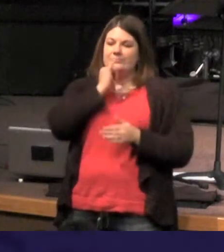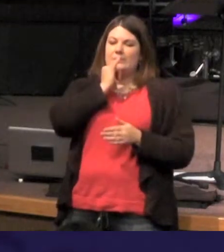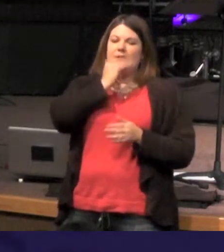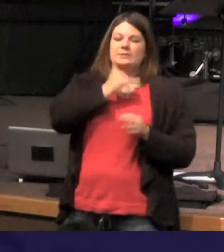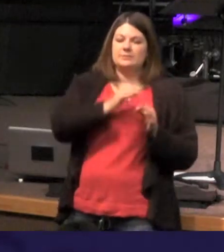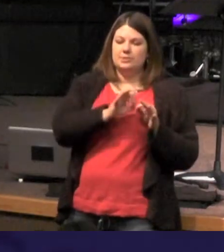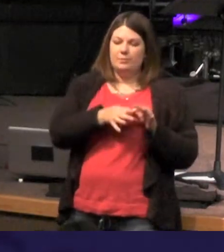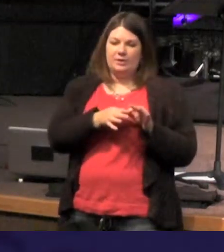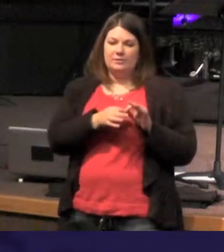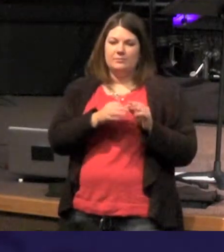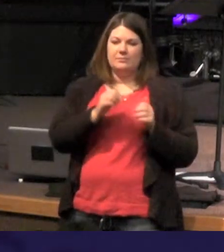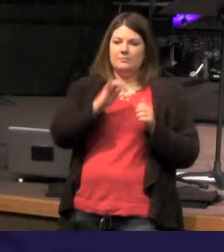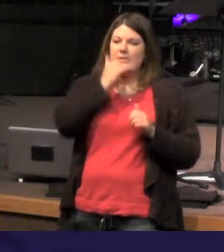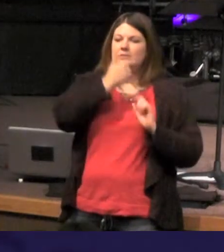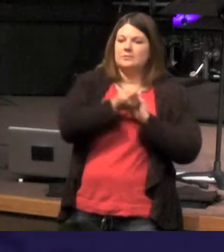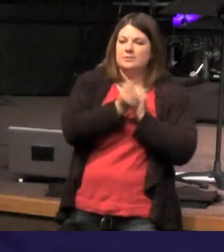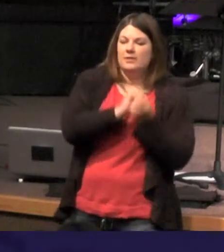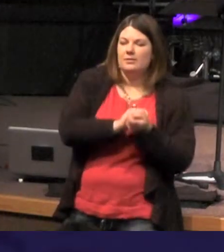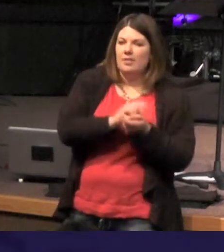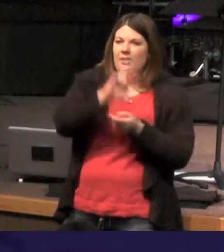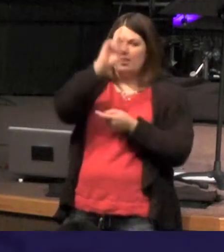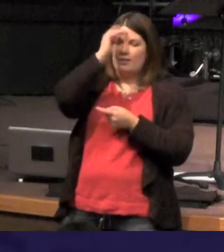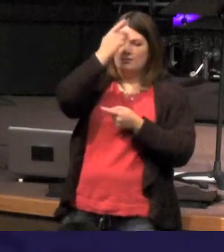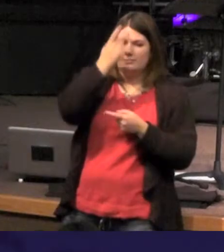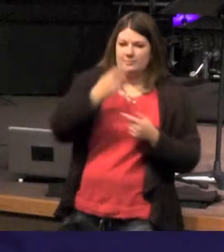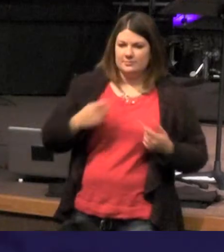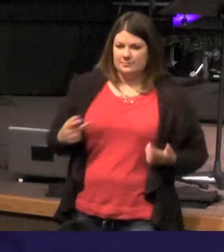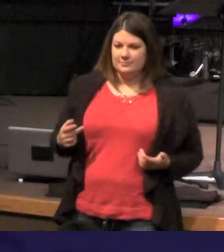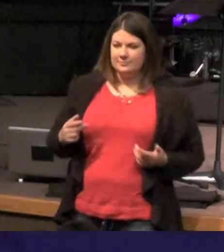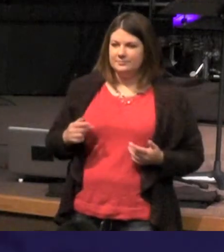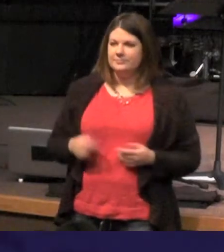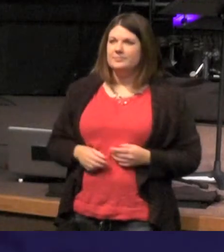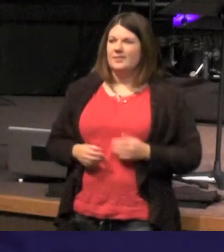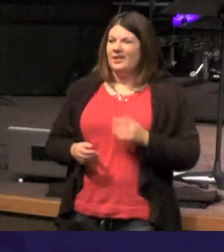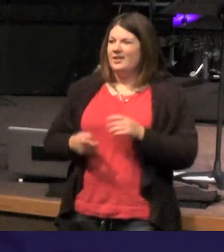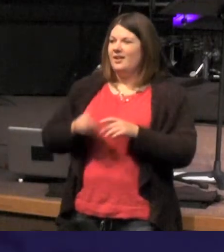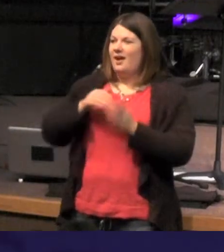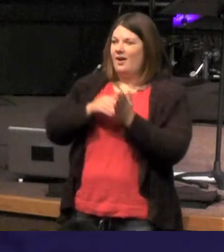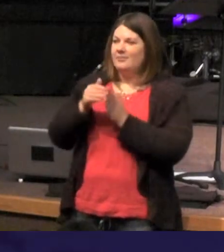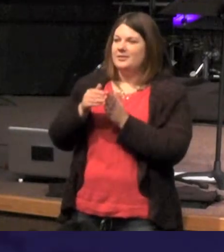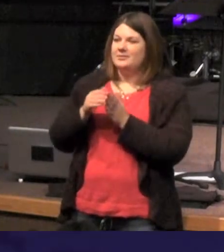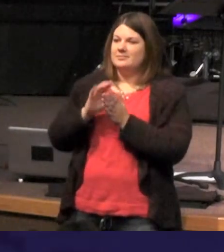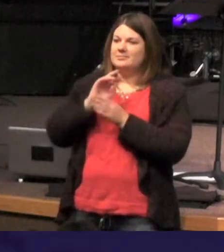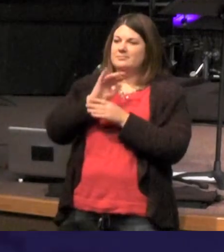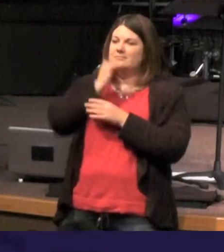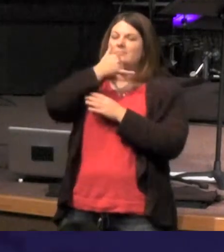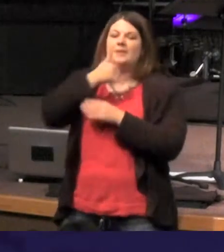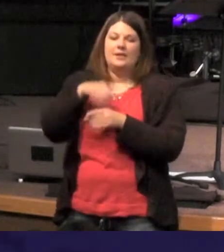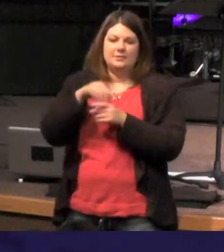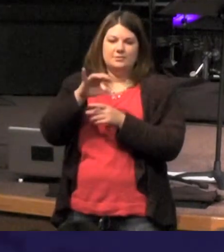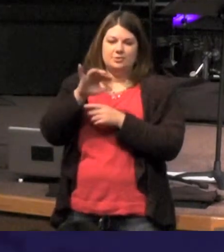is the most misinterpreted in the Gospel of John - and people do strange things with it